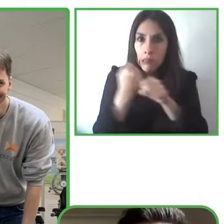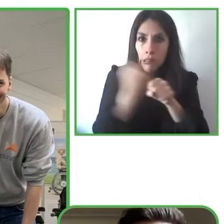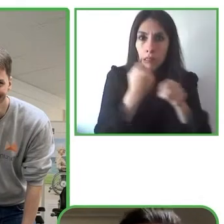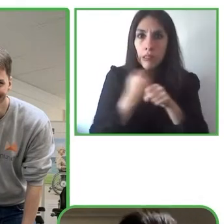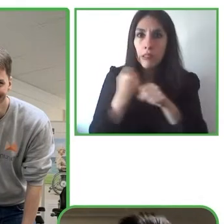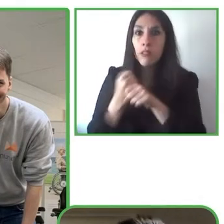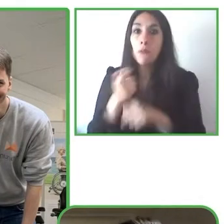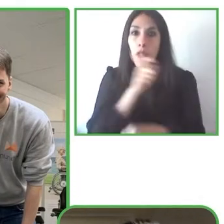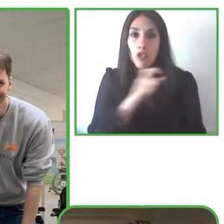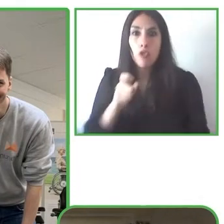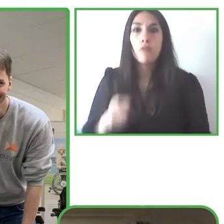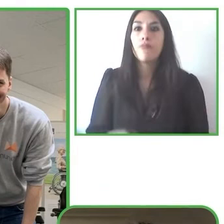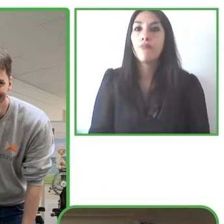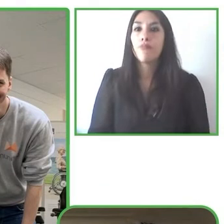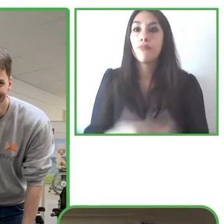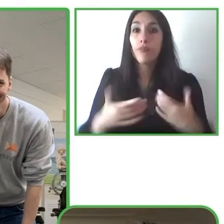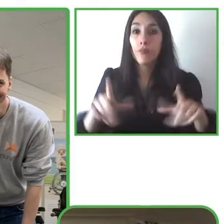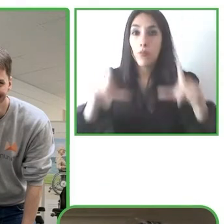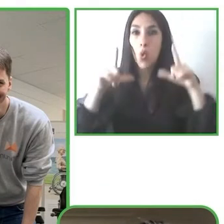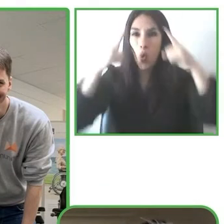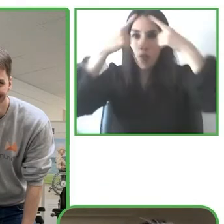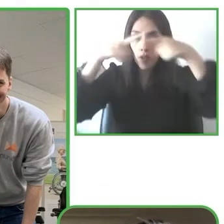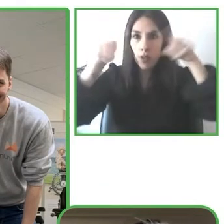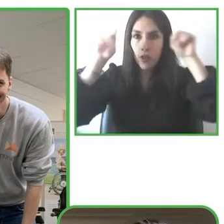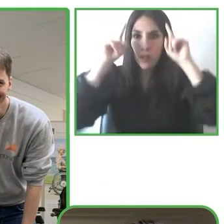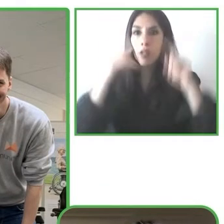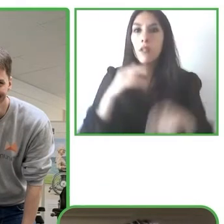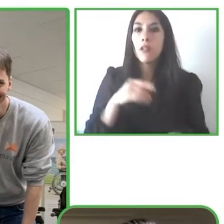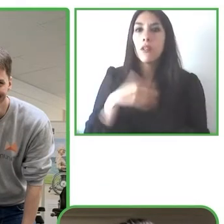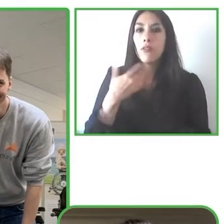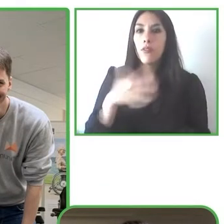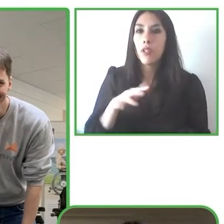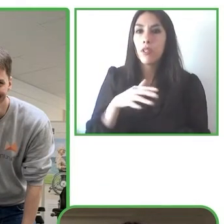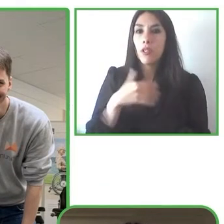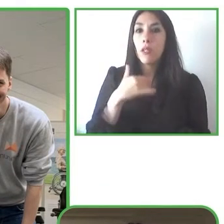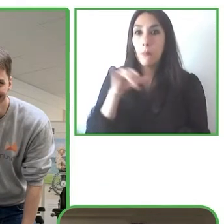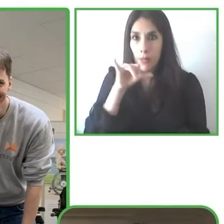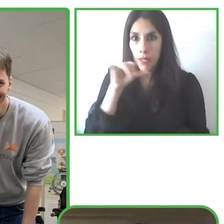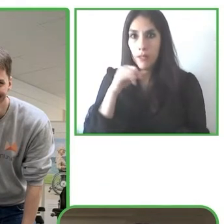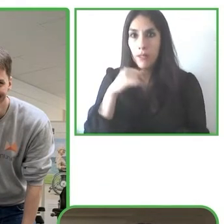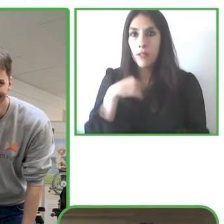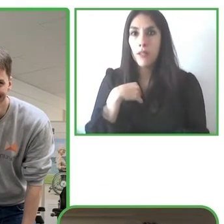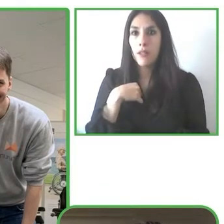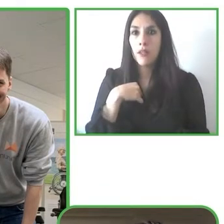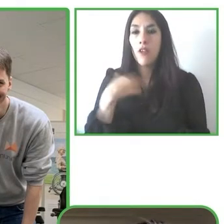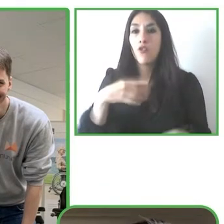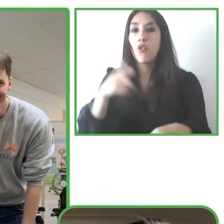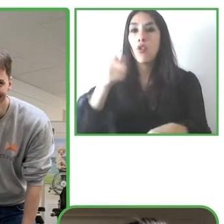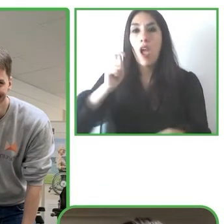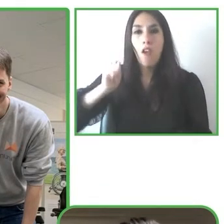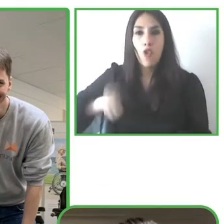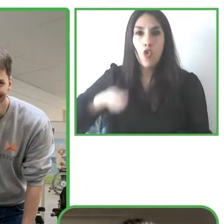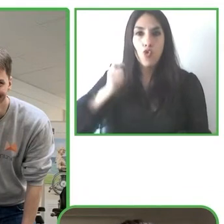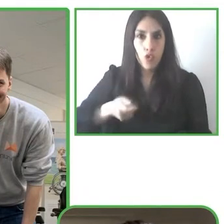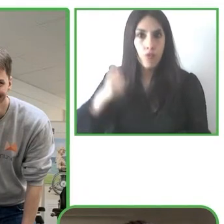which makes us also really proud and right now, we're still looking also for contacts in the rehabilitation space insurance players clearancing